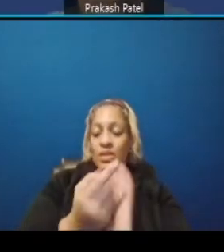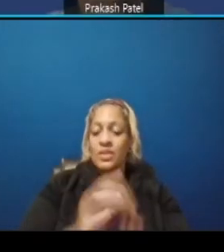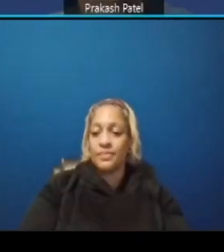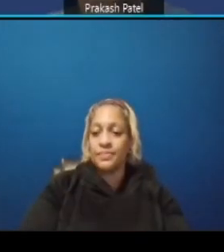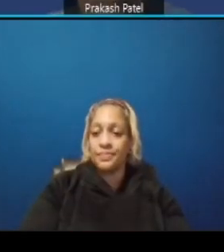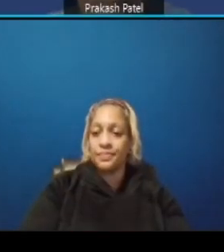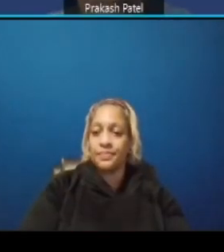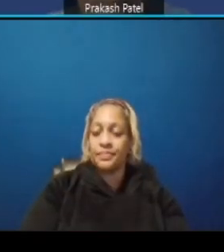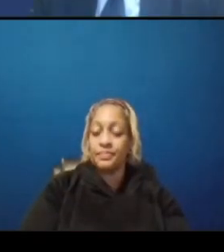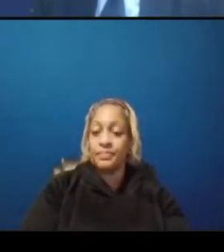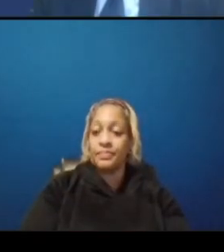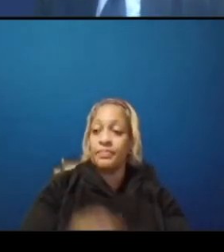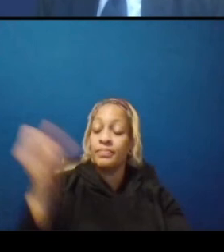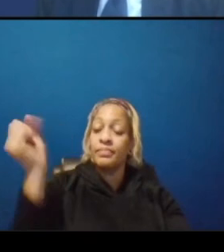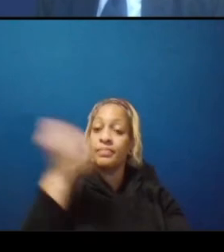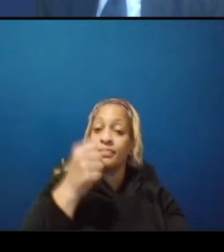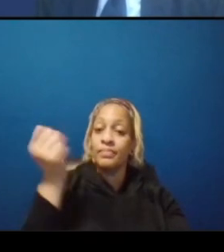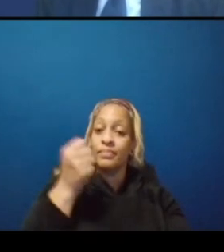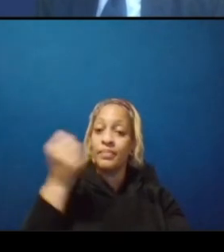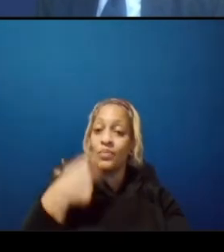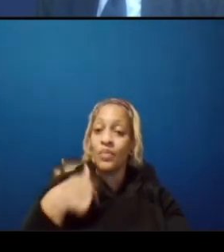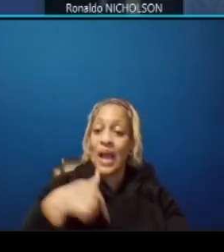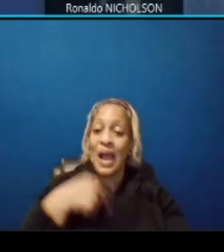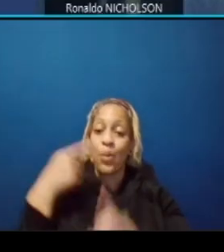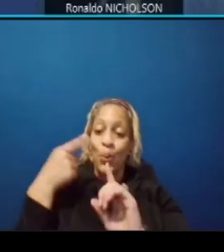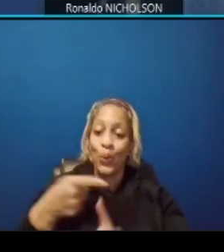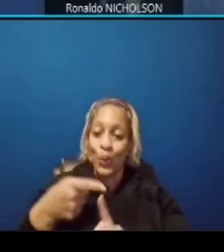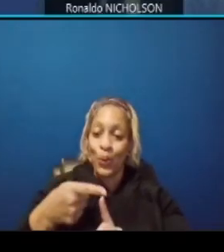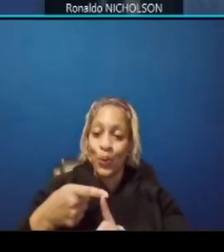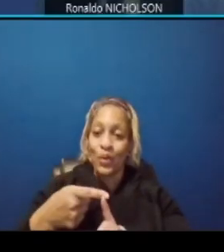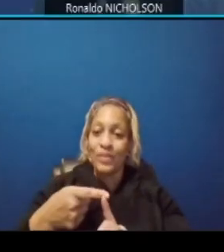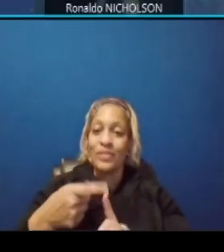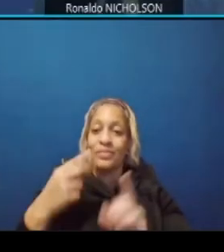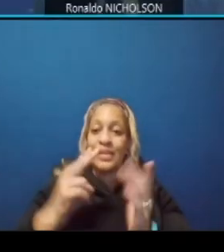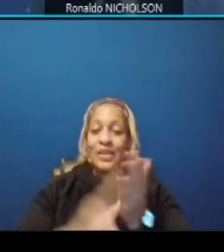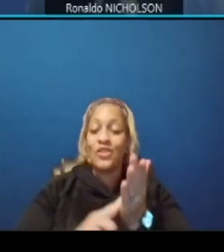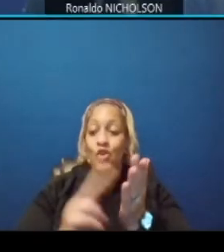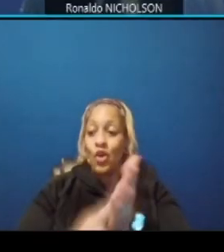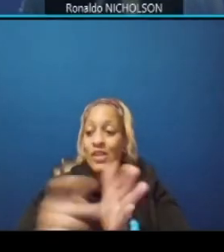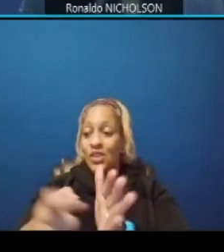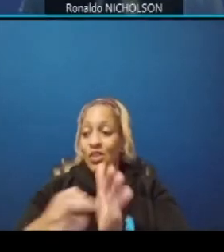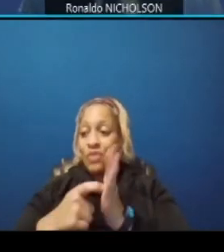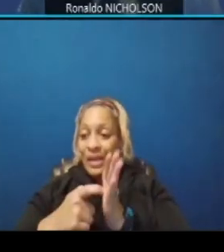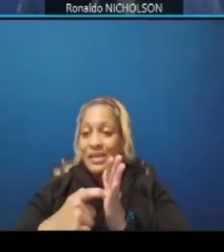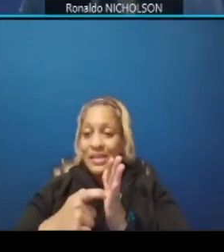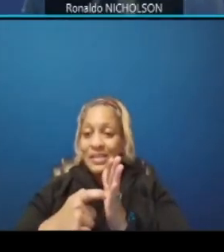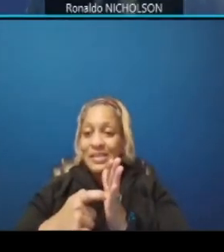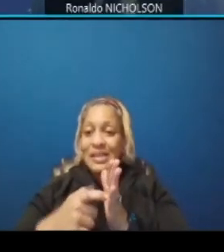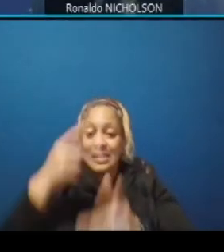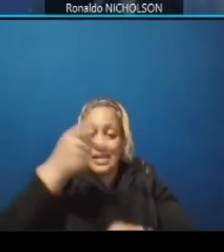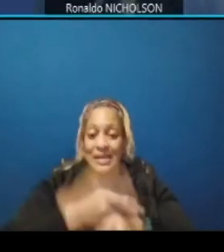yeah our goal and it will be a contract requirement is to maintain two lanes on dc